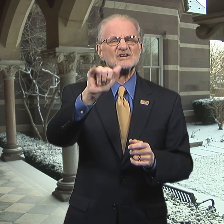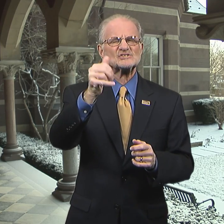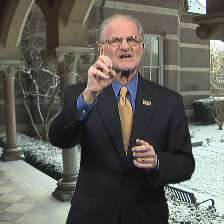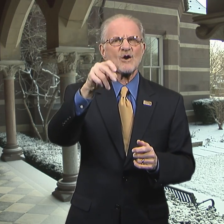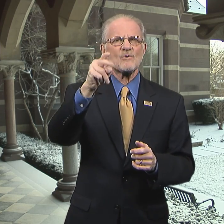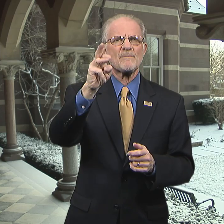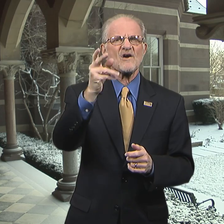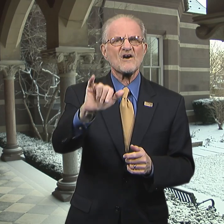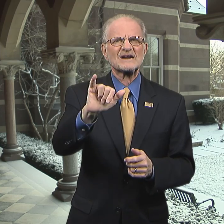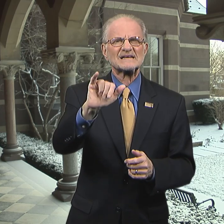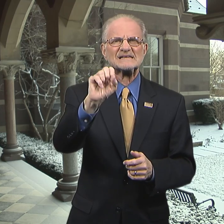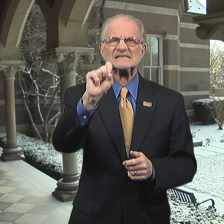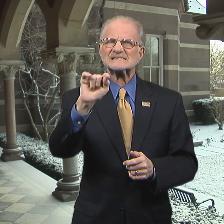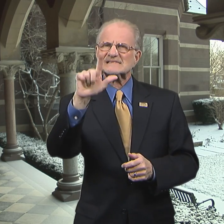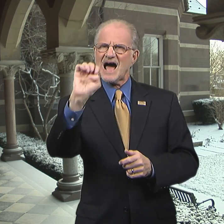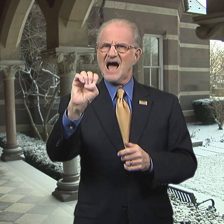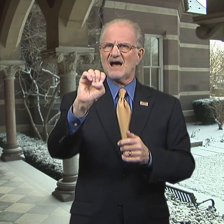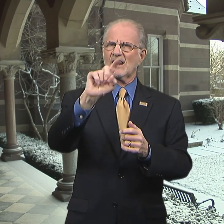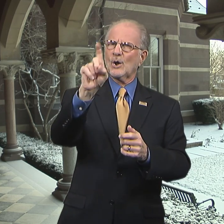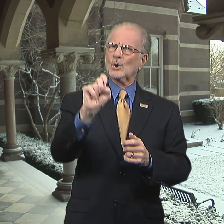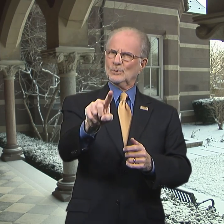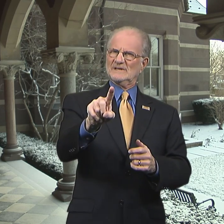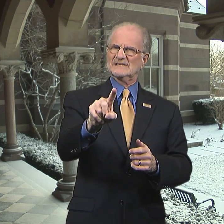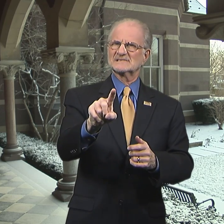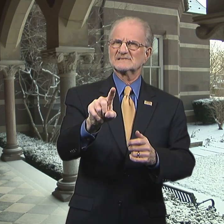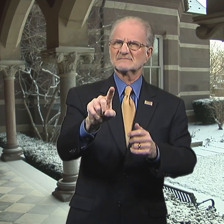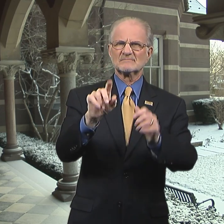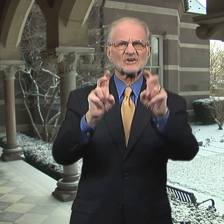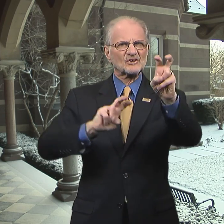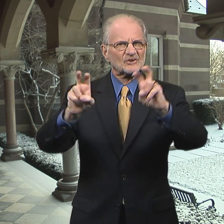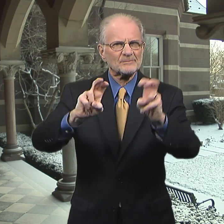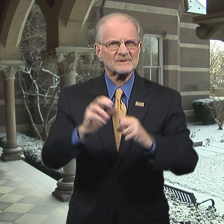It is a Jeopardy! -style quiz tournament.